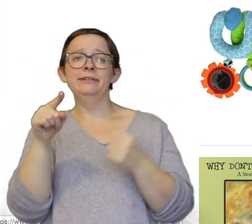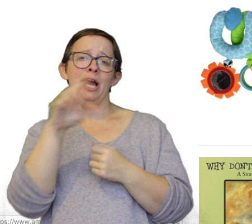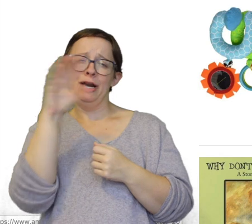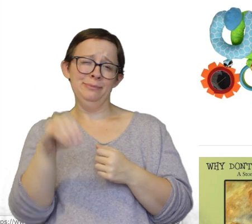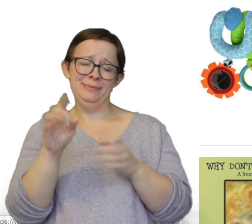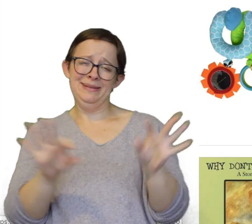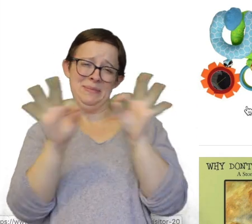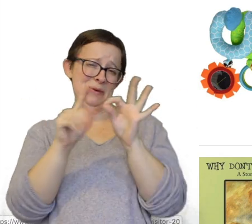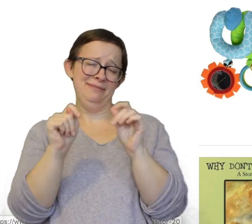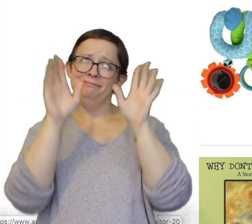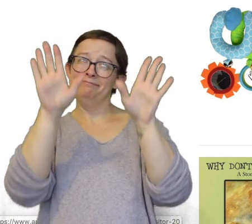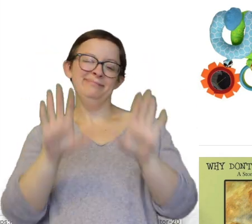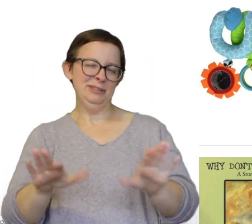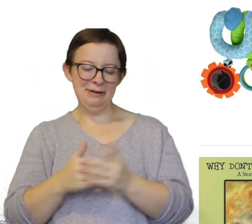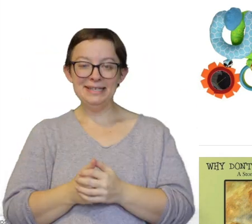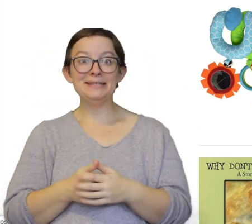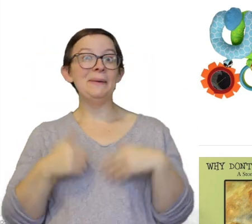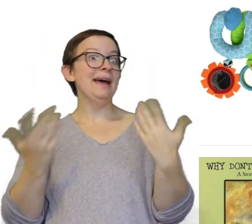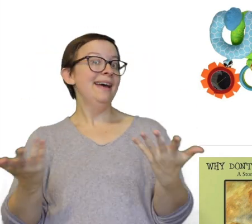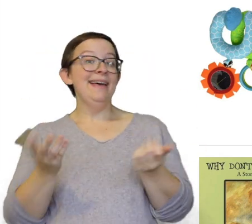It is a hundred percent worth it. It was really great.